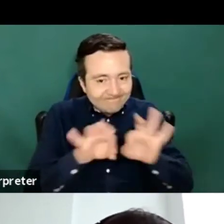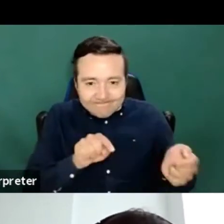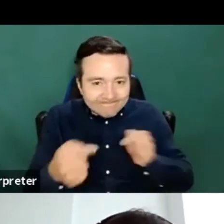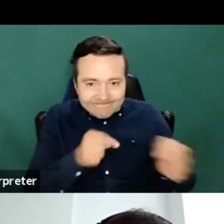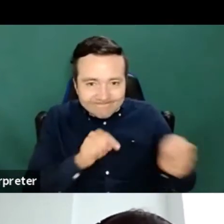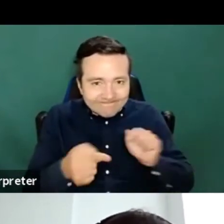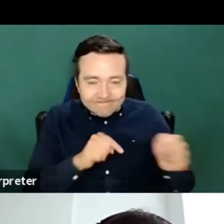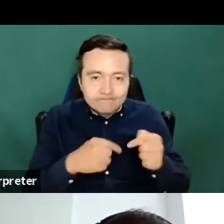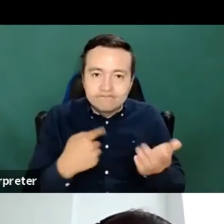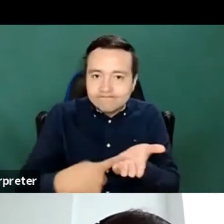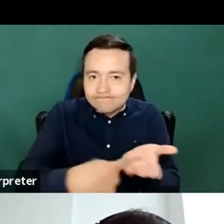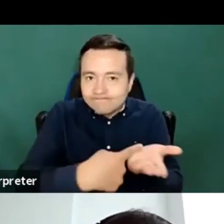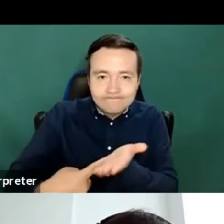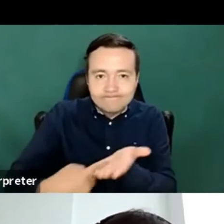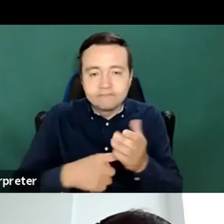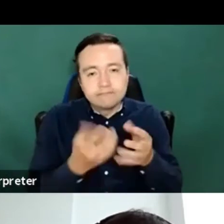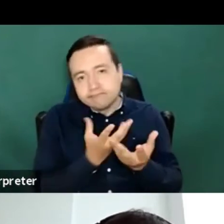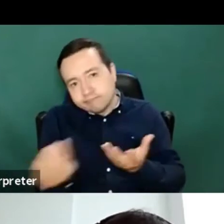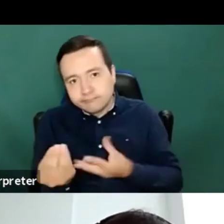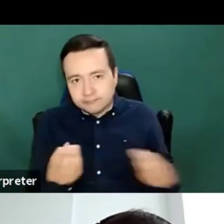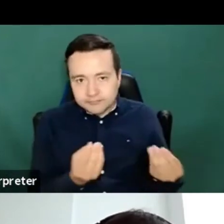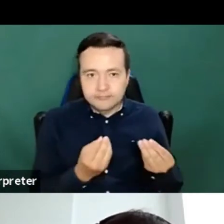That's a sort of separate discussion, but if there wasn't the law would people be making